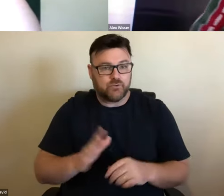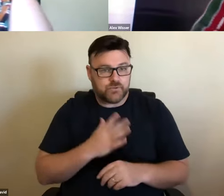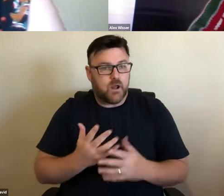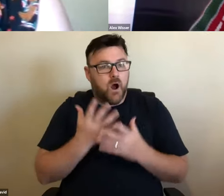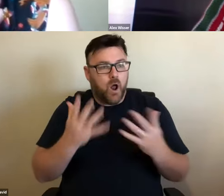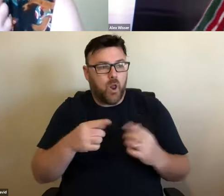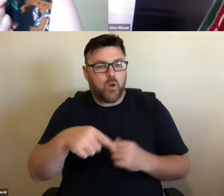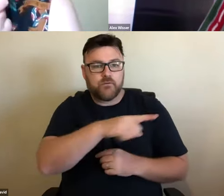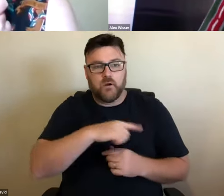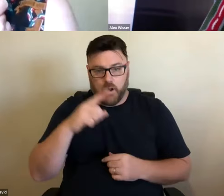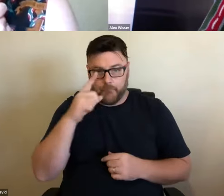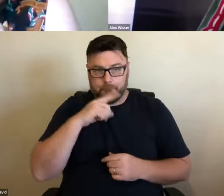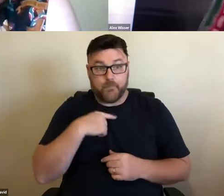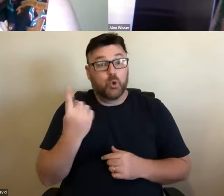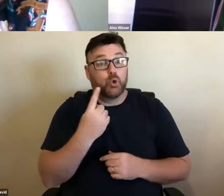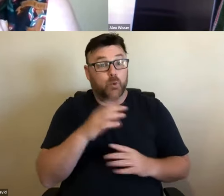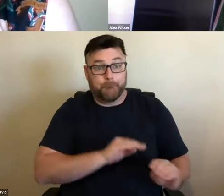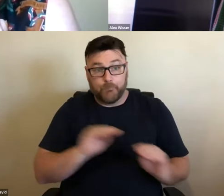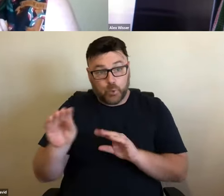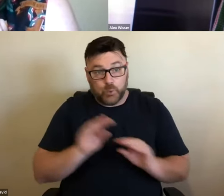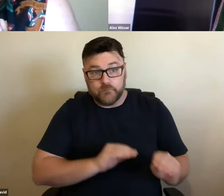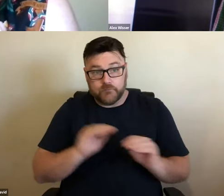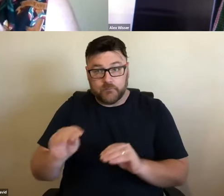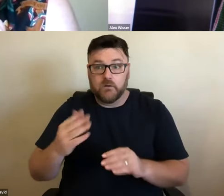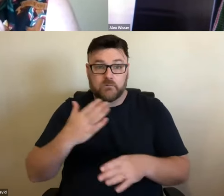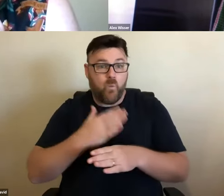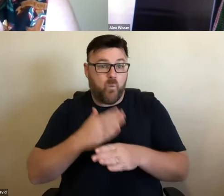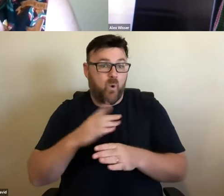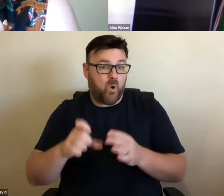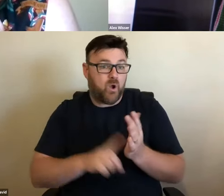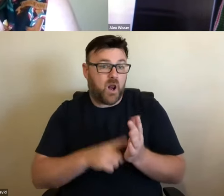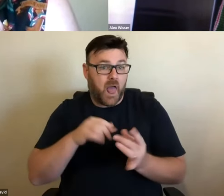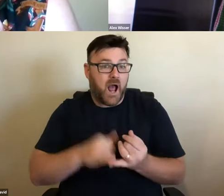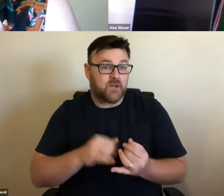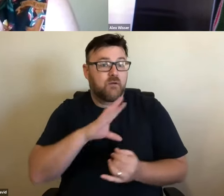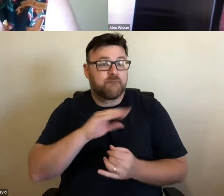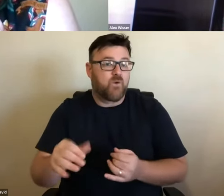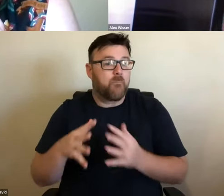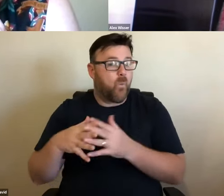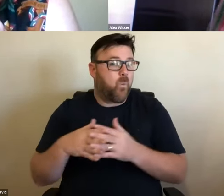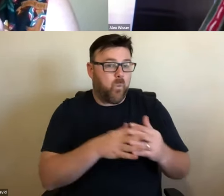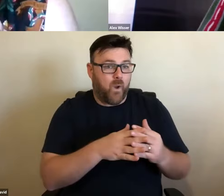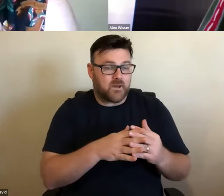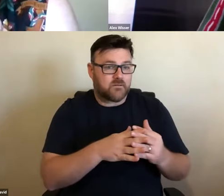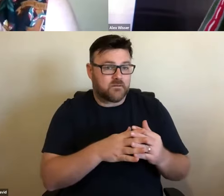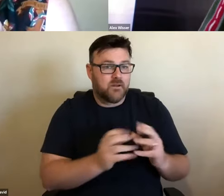moving up here are actually working class people from the western suburbs of Sydney who can sell property for a million dollars there